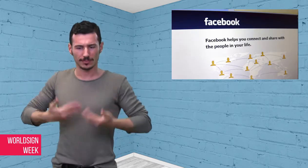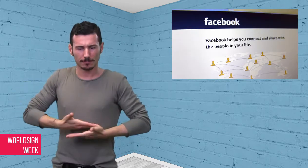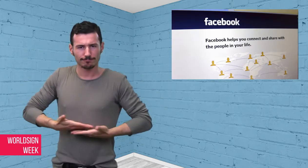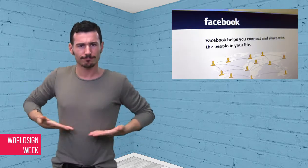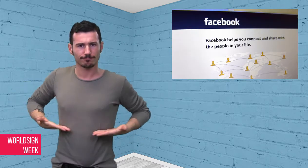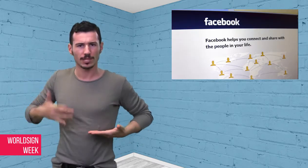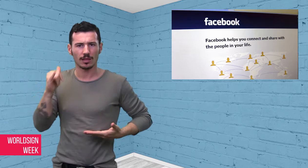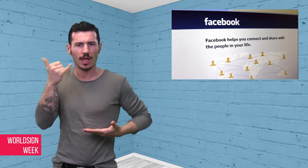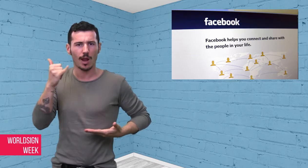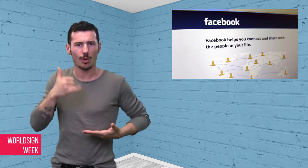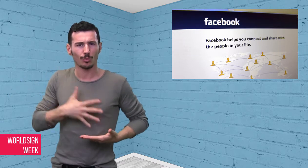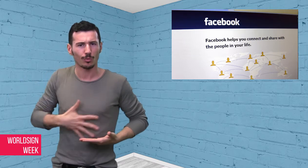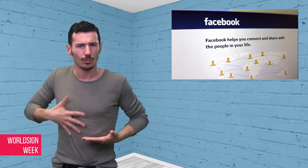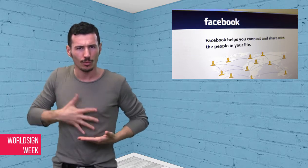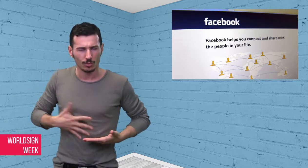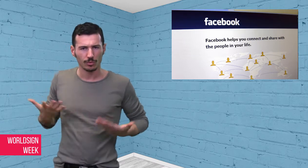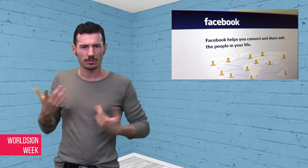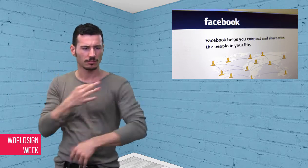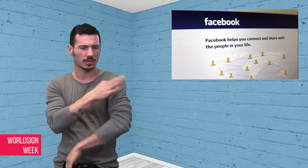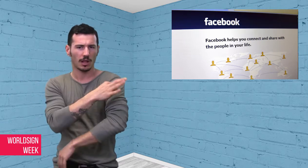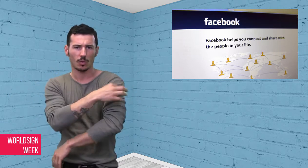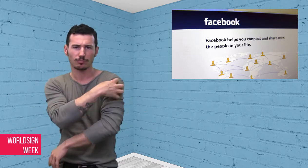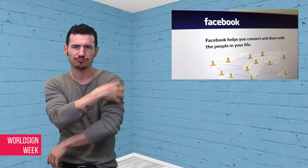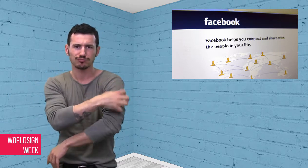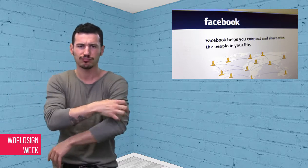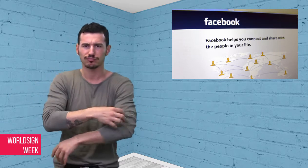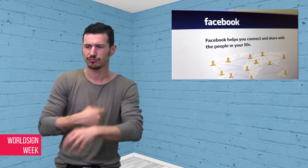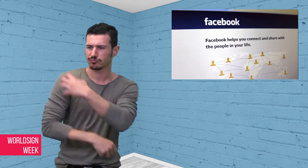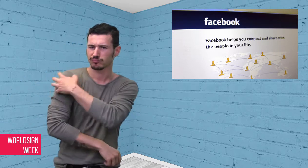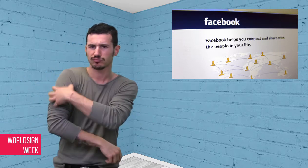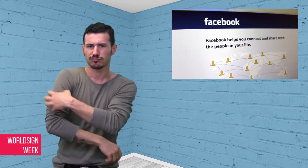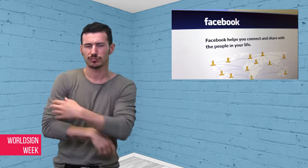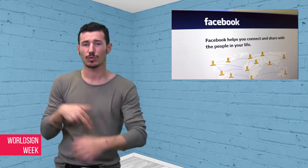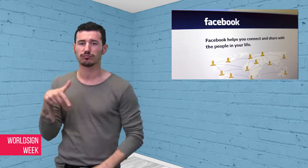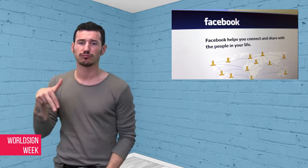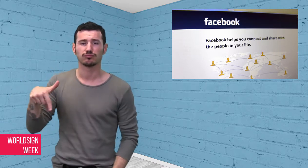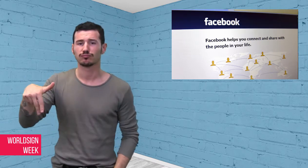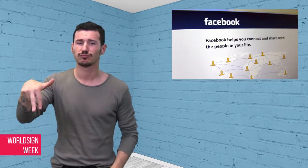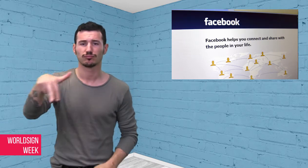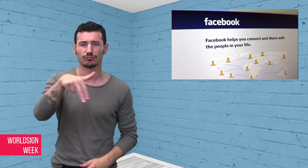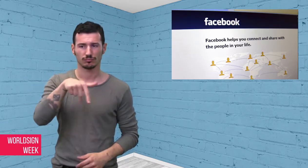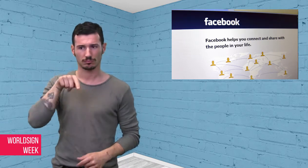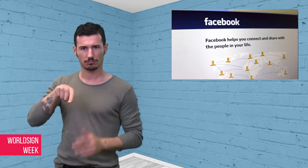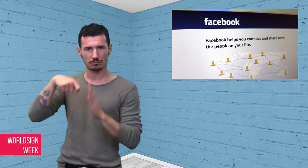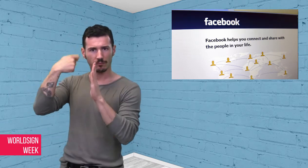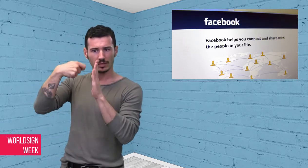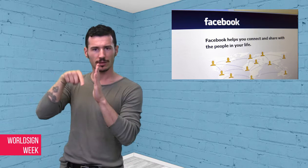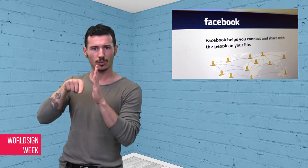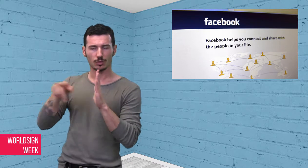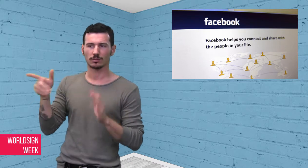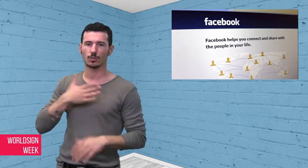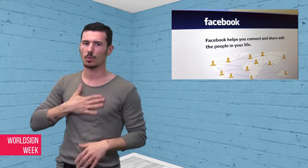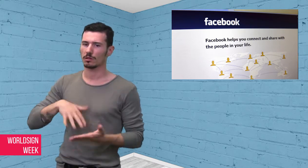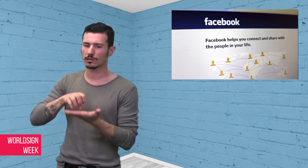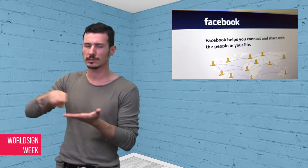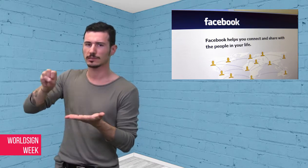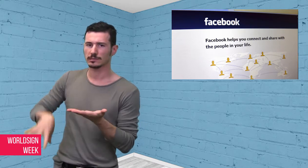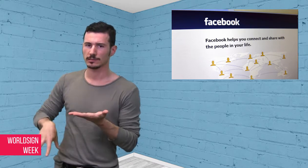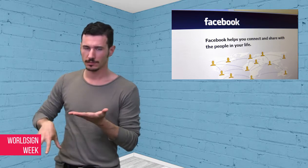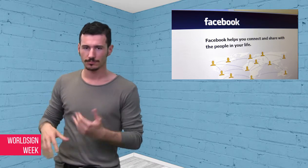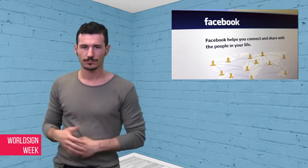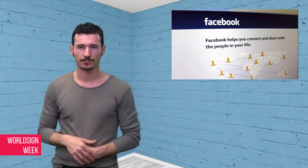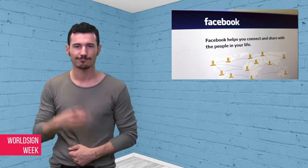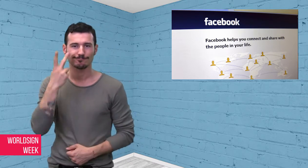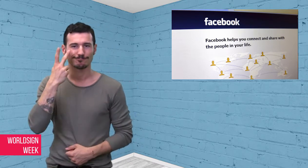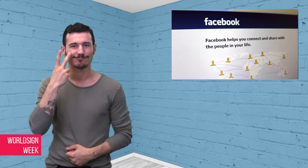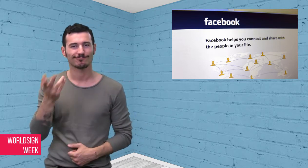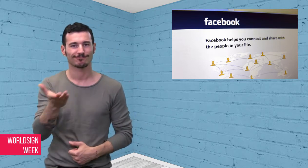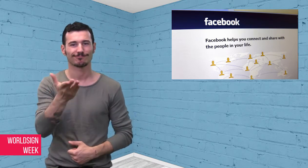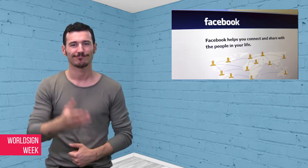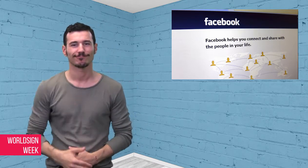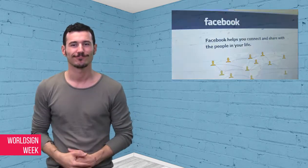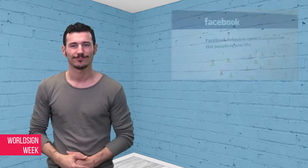in a shopping center in Munich, Germany. See video: